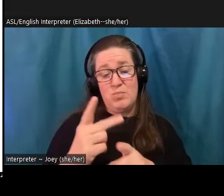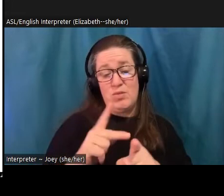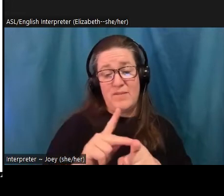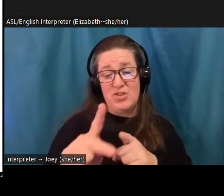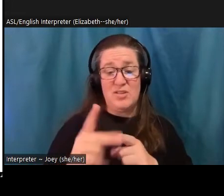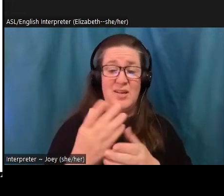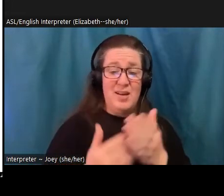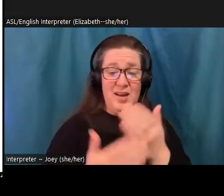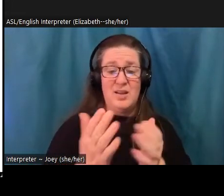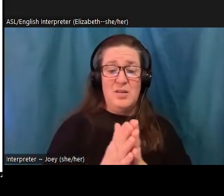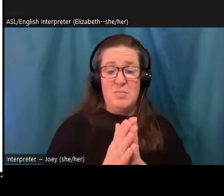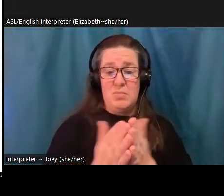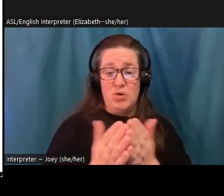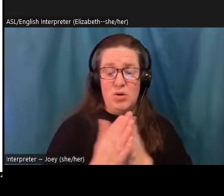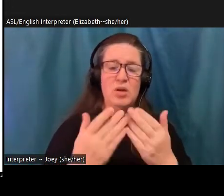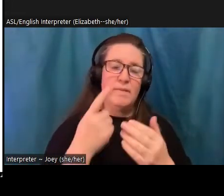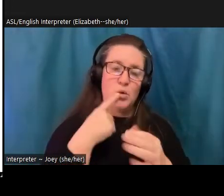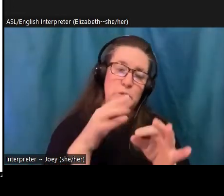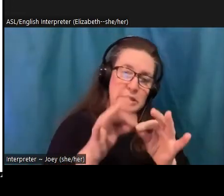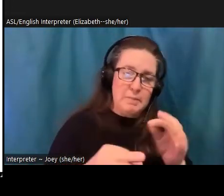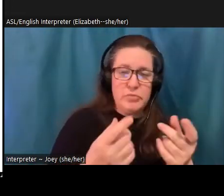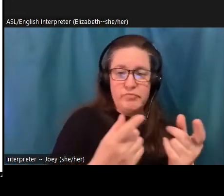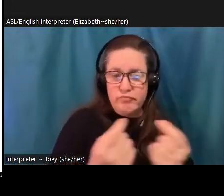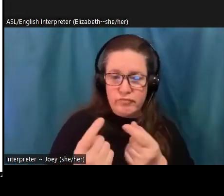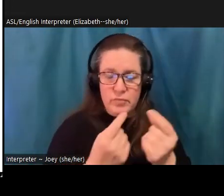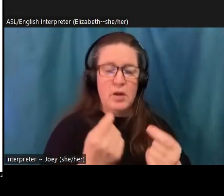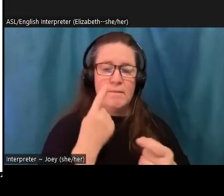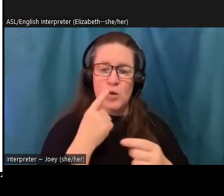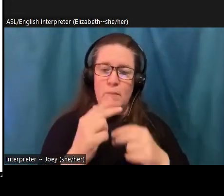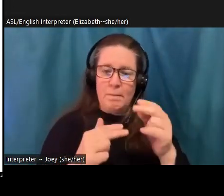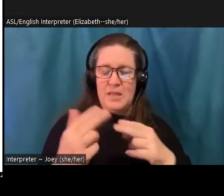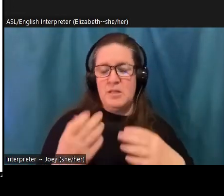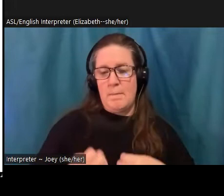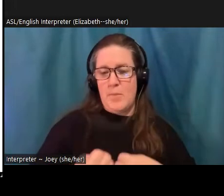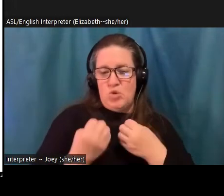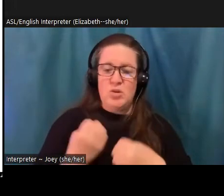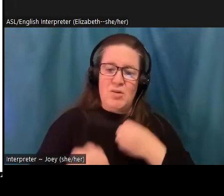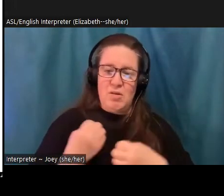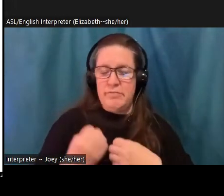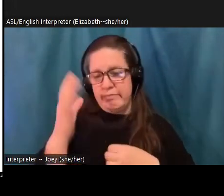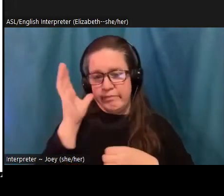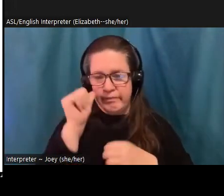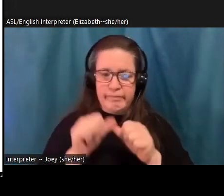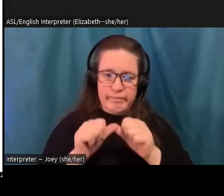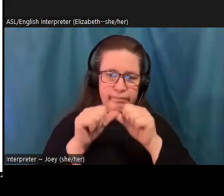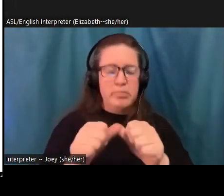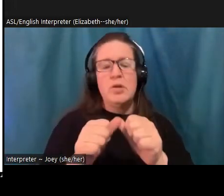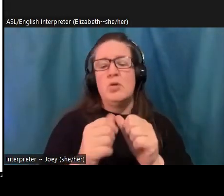expression of eco anxiety within small groups. So this is the one feature on the slide, I'm gonna drop this one in the chat also.